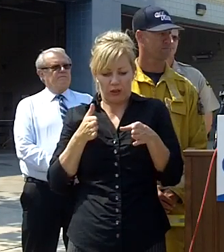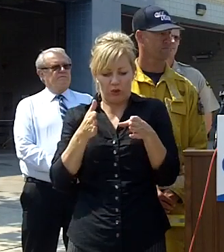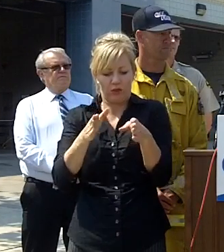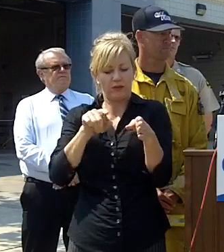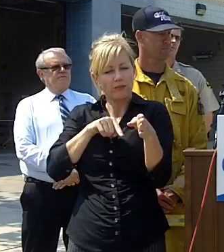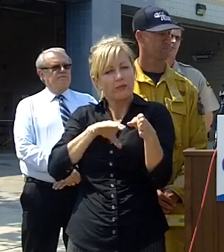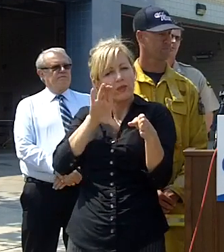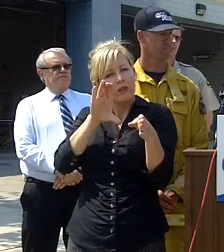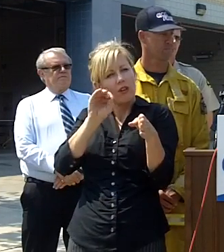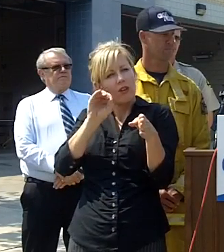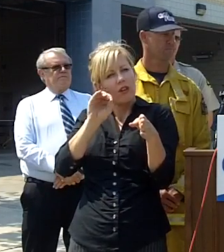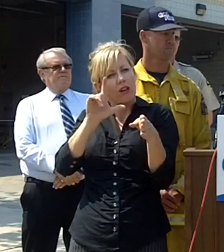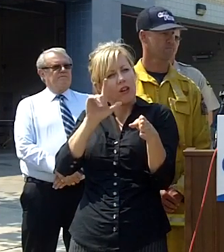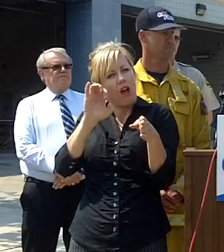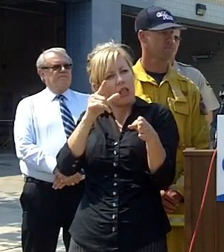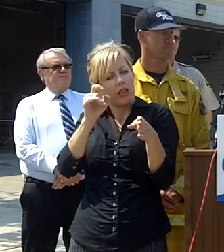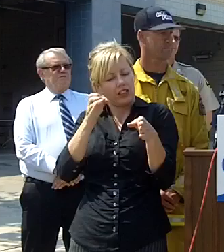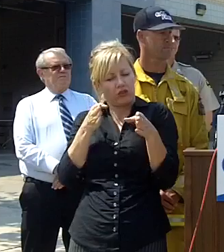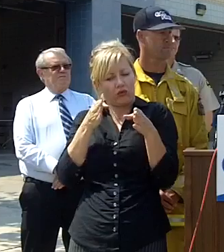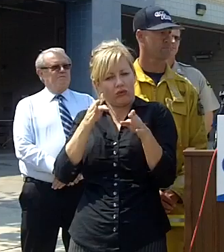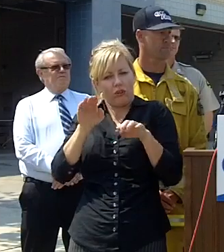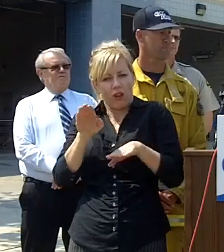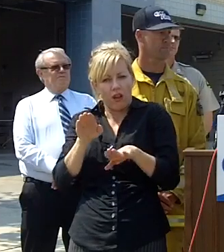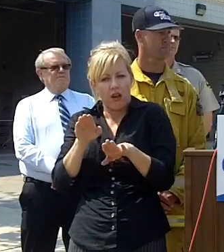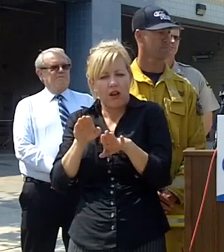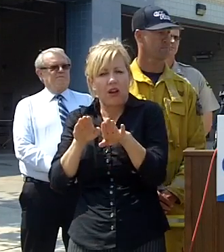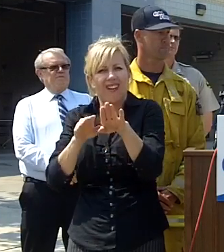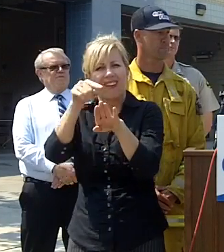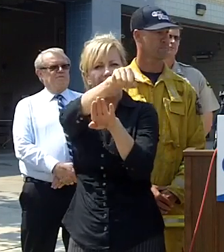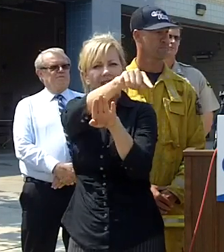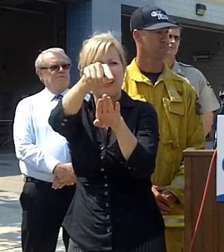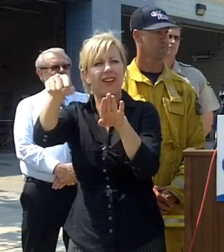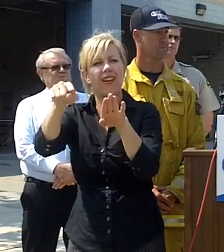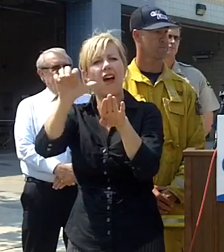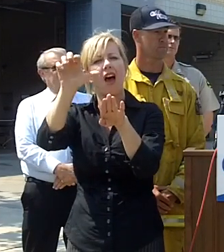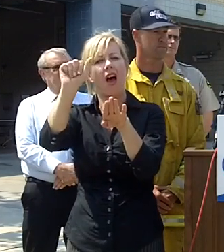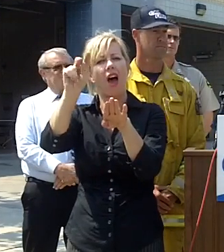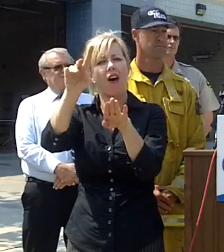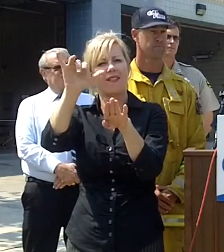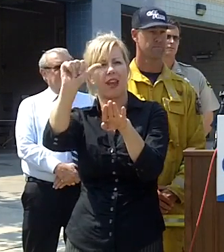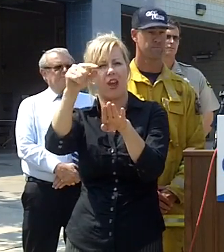fire is you're probably all very well aware with your great mapping nowadays and that's greatly